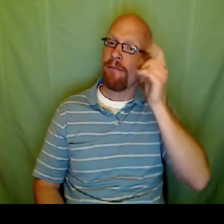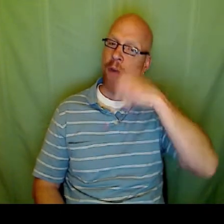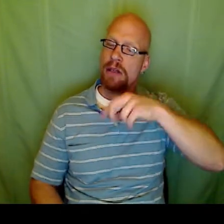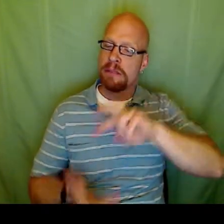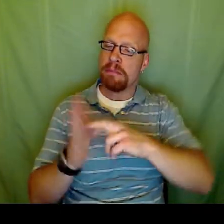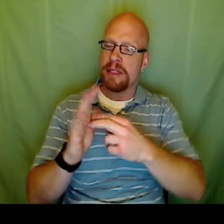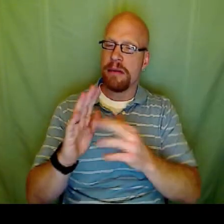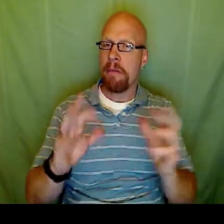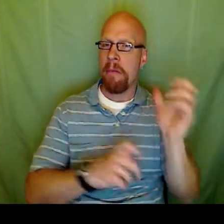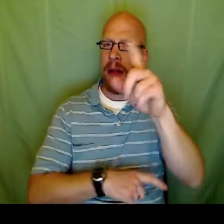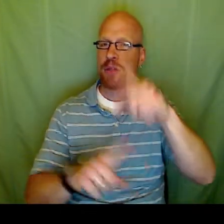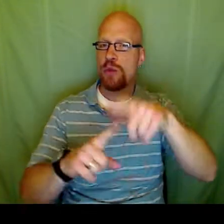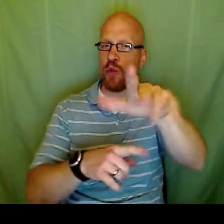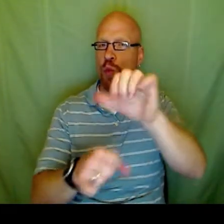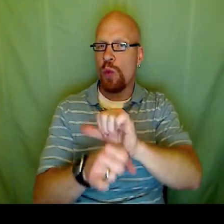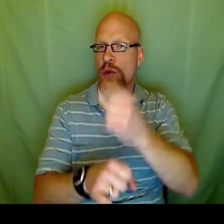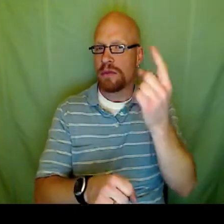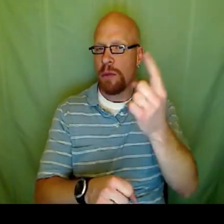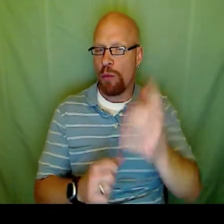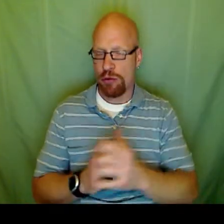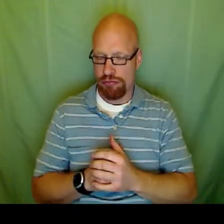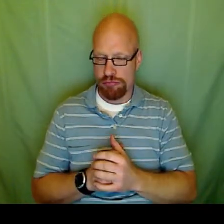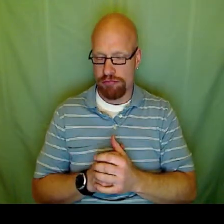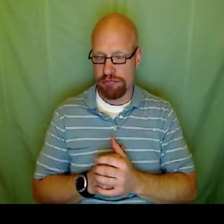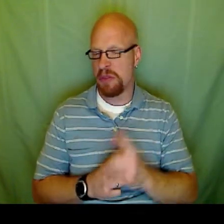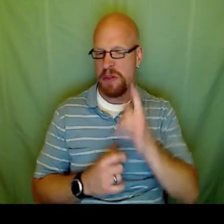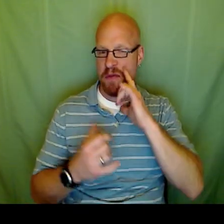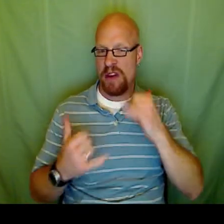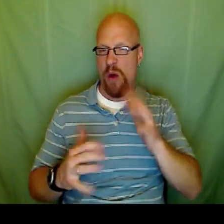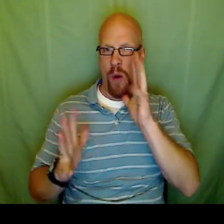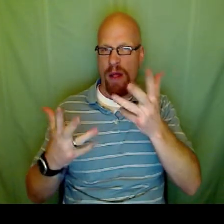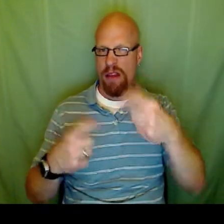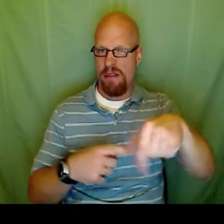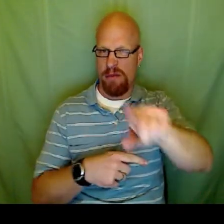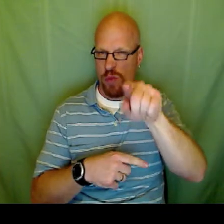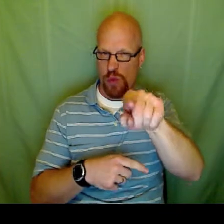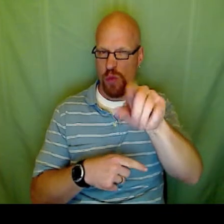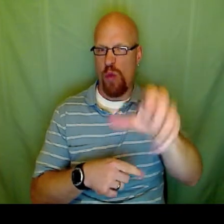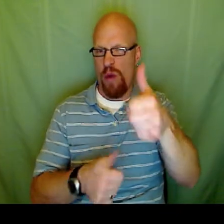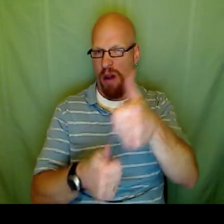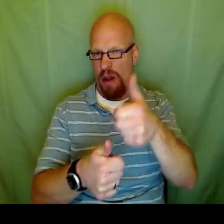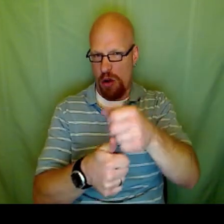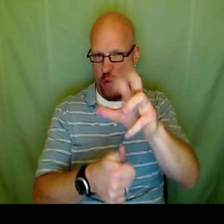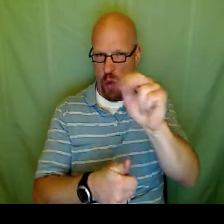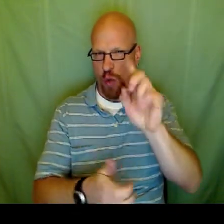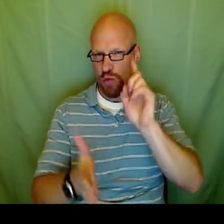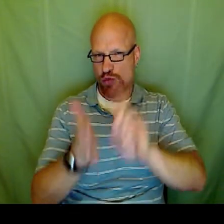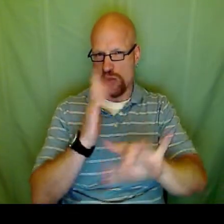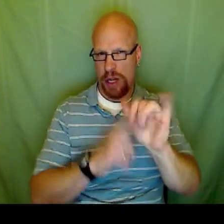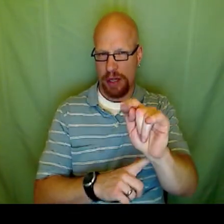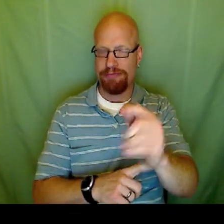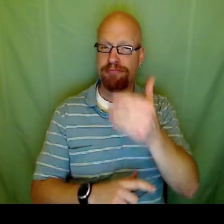and if they don't equal a true value then you need to go back to your work and check that out. For now, I'll let you do on your own.